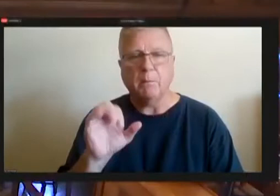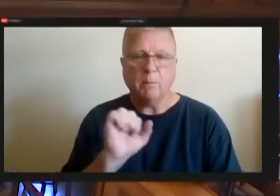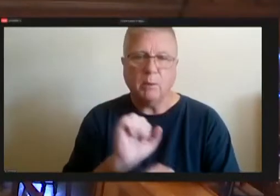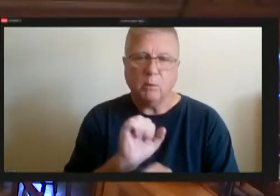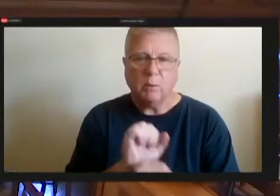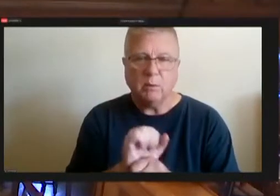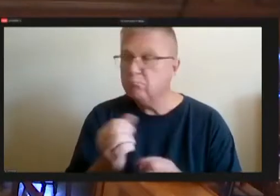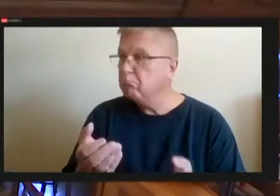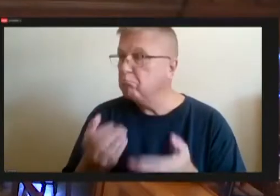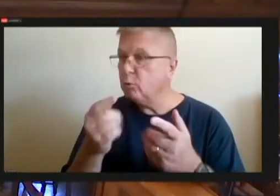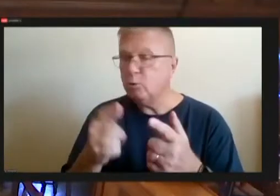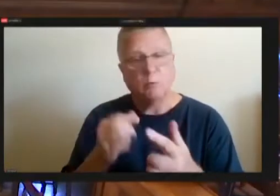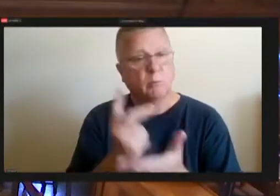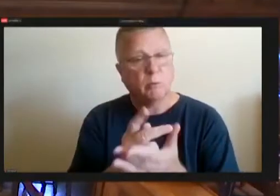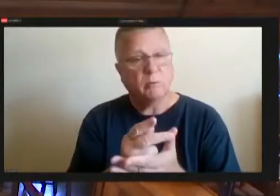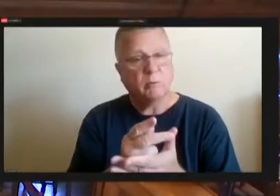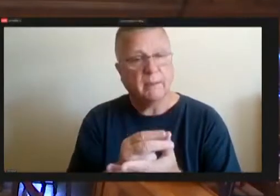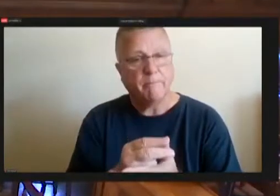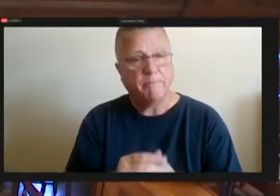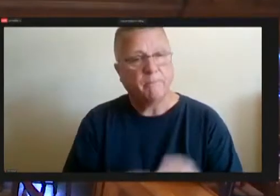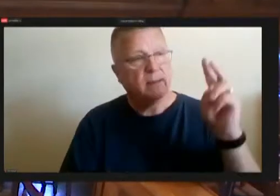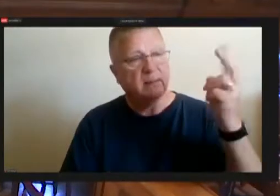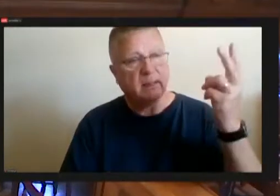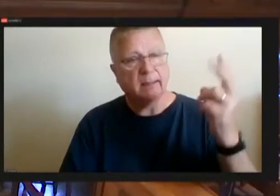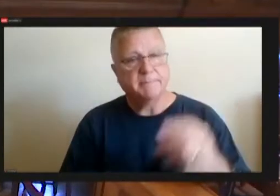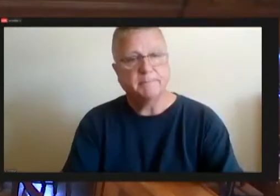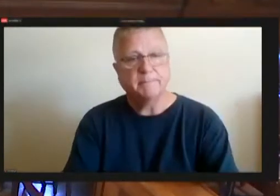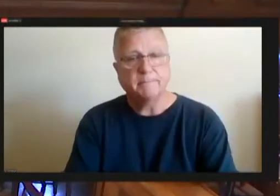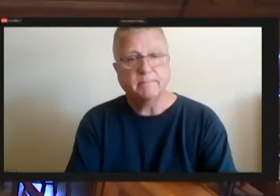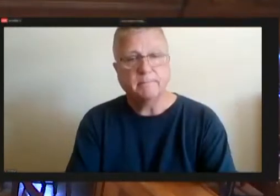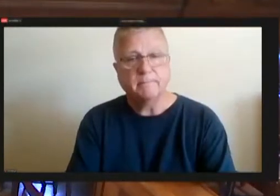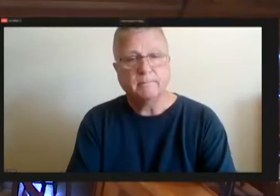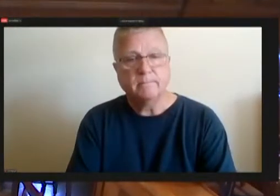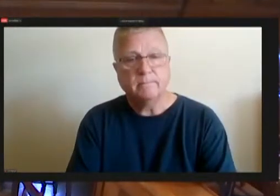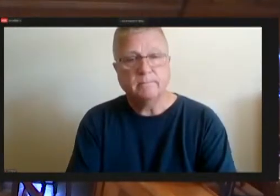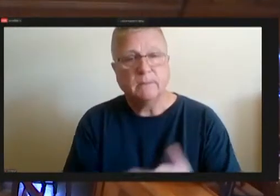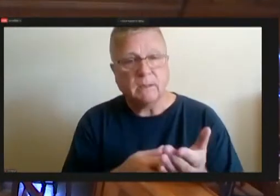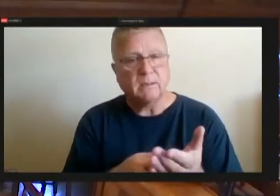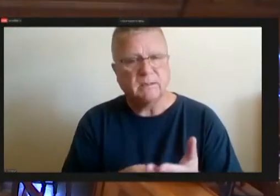Okay, yeah, I'll give you a quick explanation.